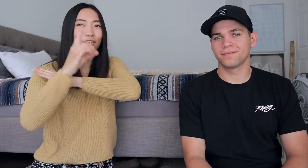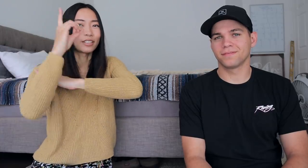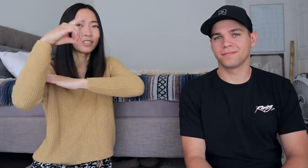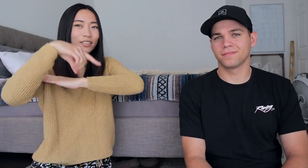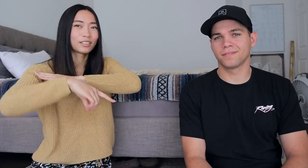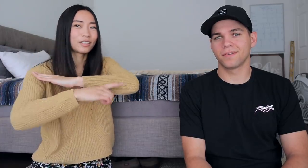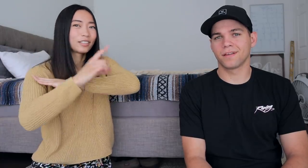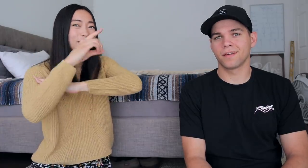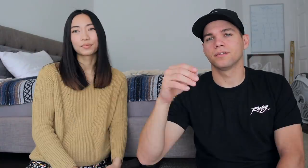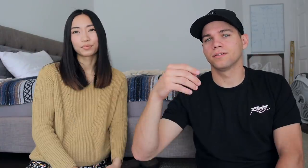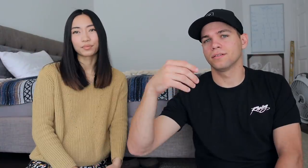D dolphin